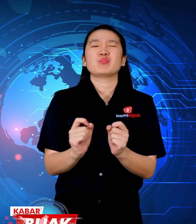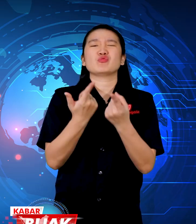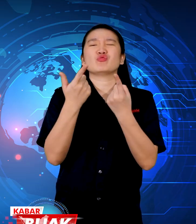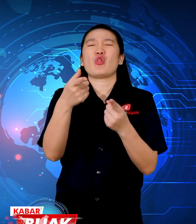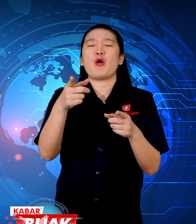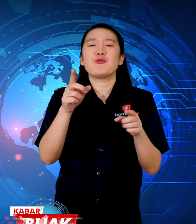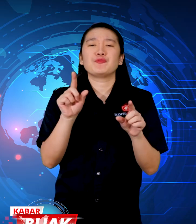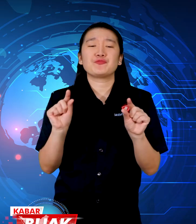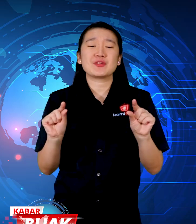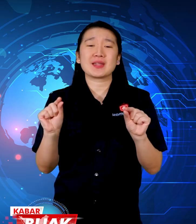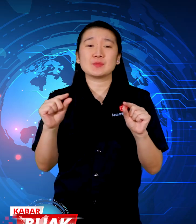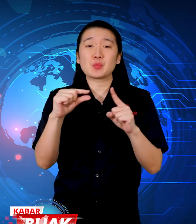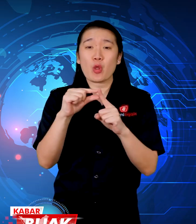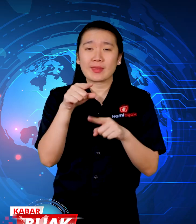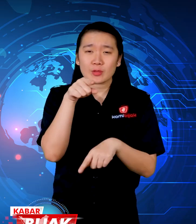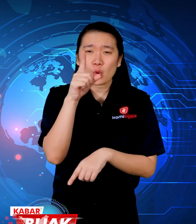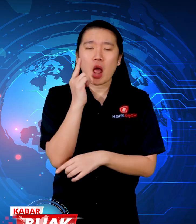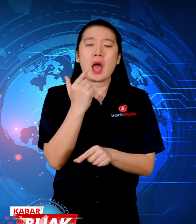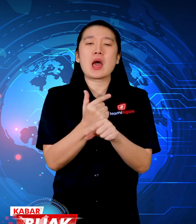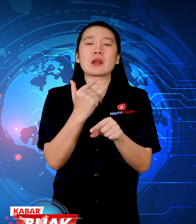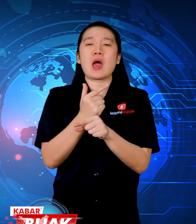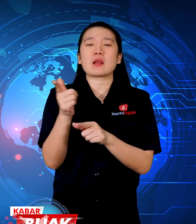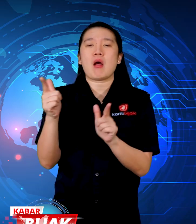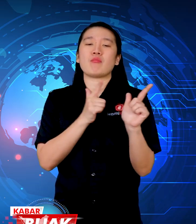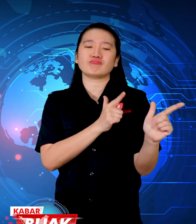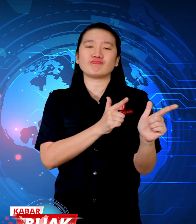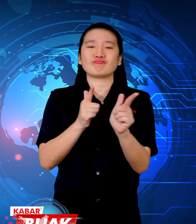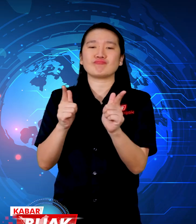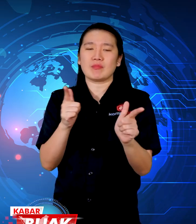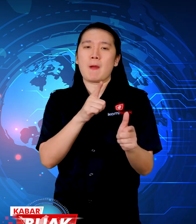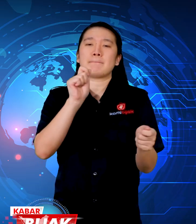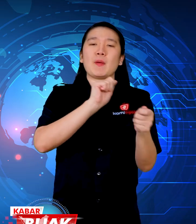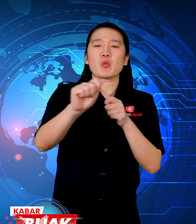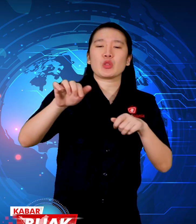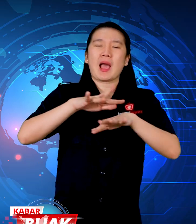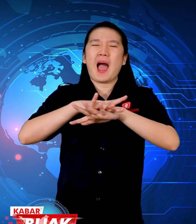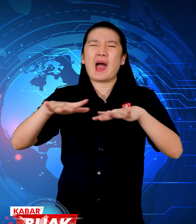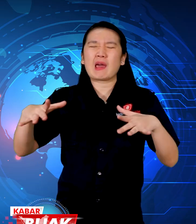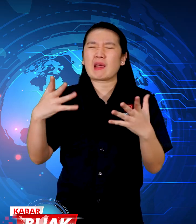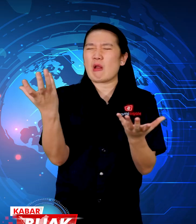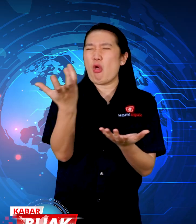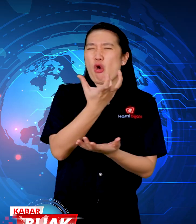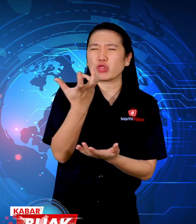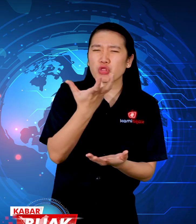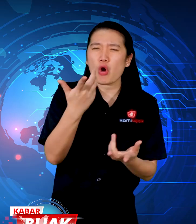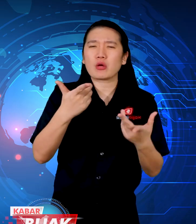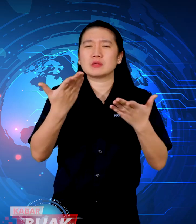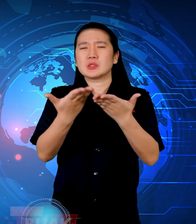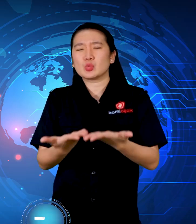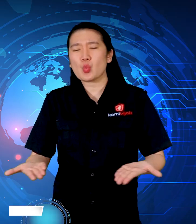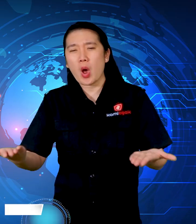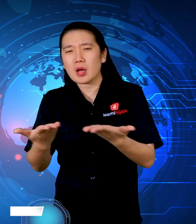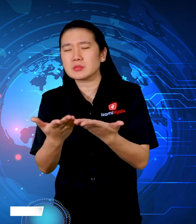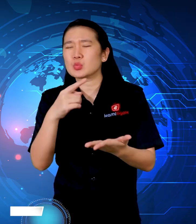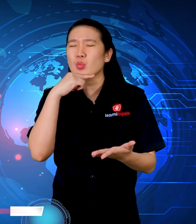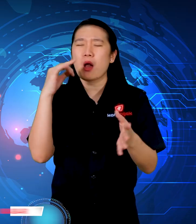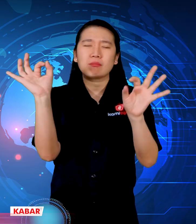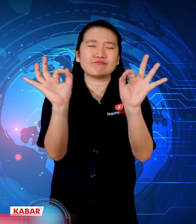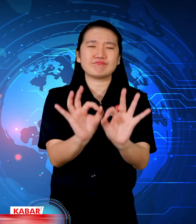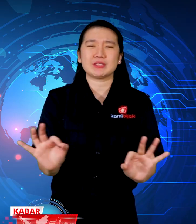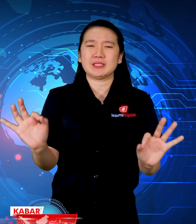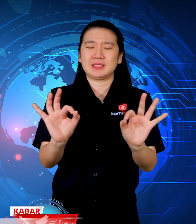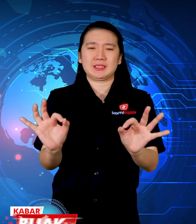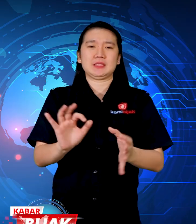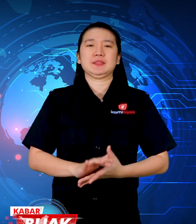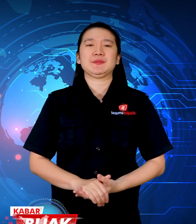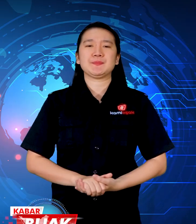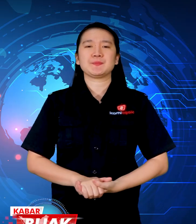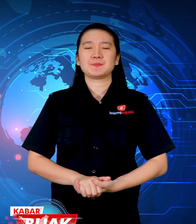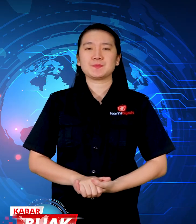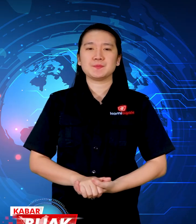Until the polio virus emerged due to the war which caused water pollution and poor sanitation.